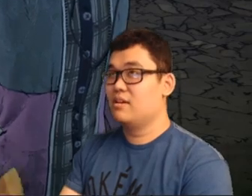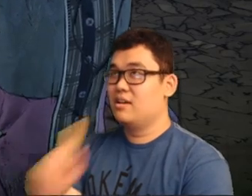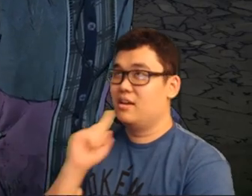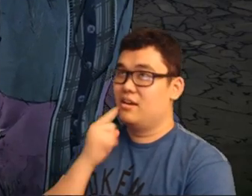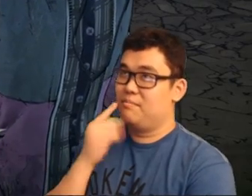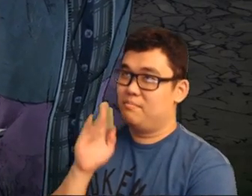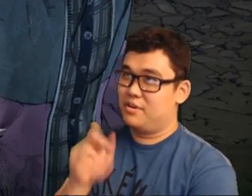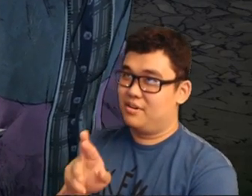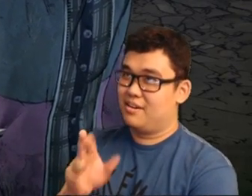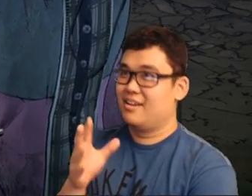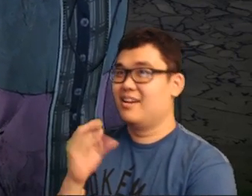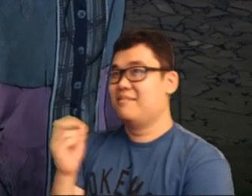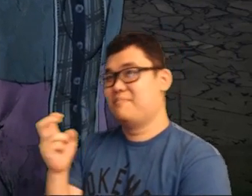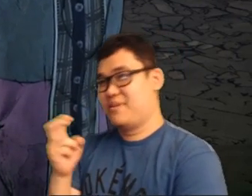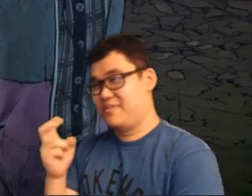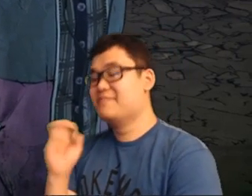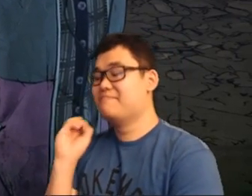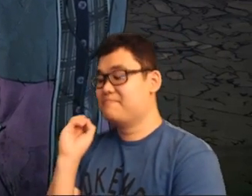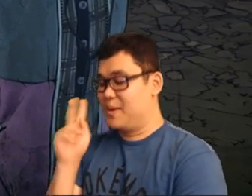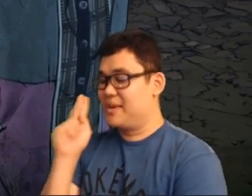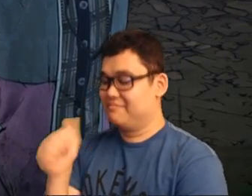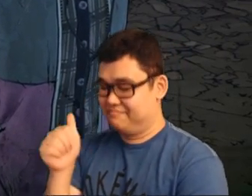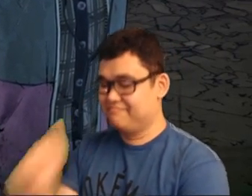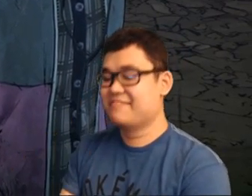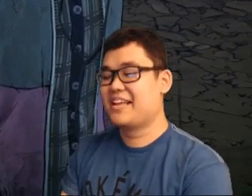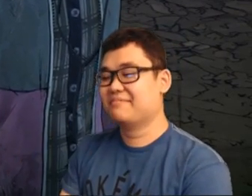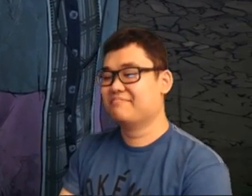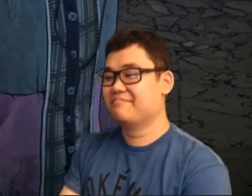Ah, candy bar and battery. Okay got it!